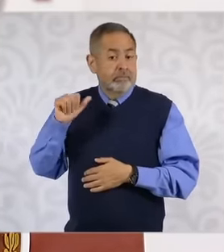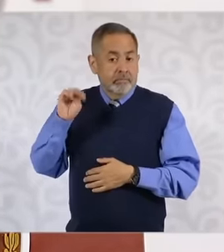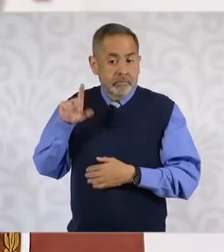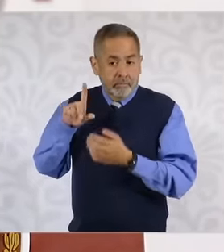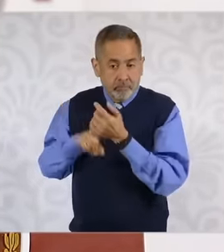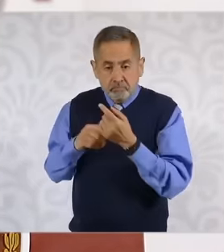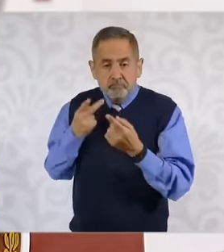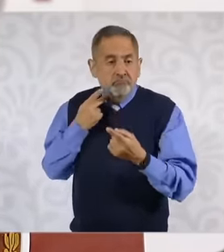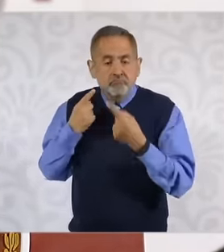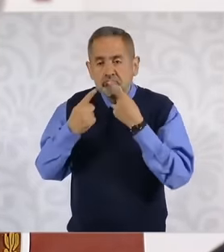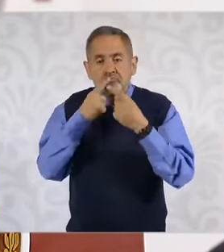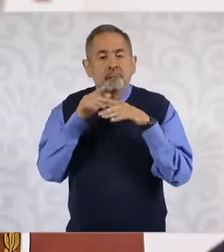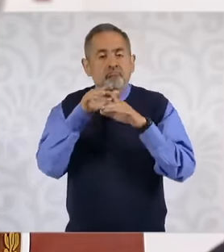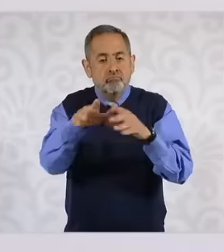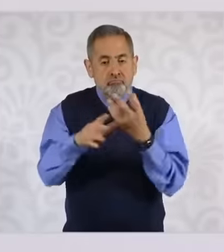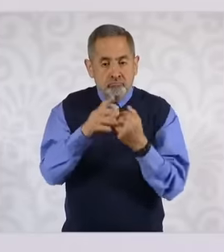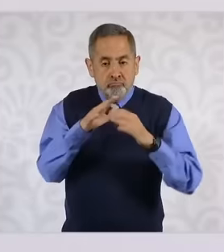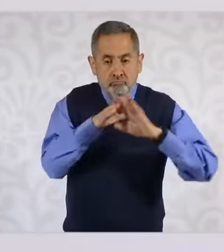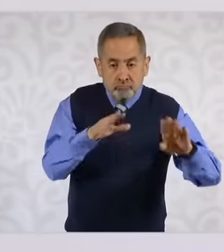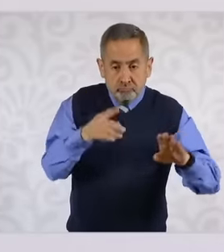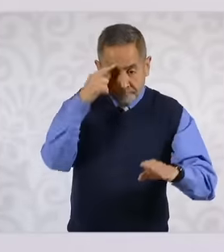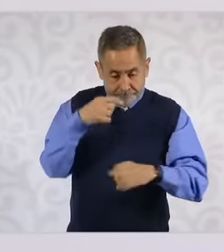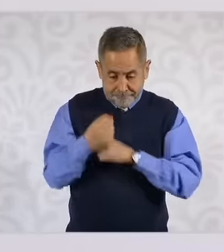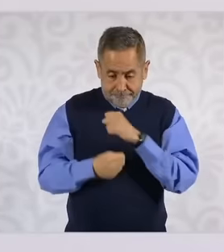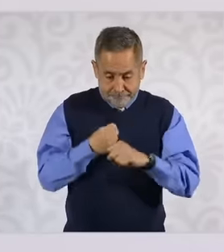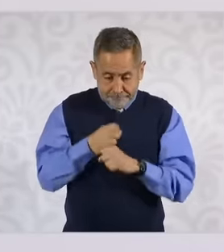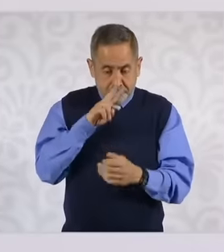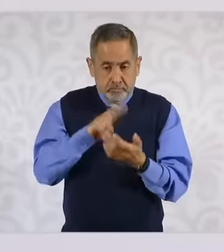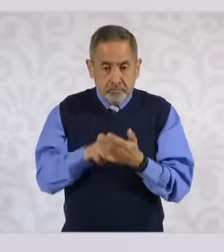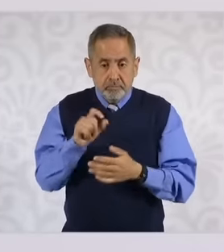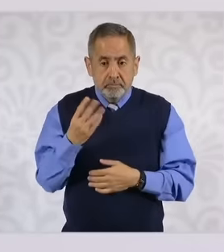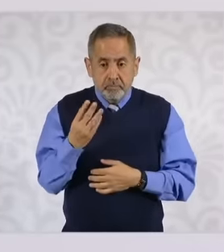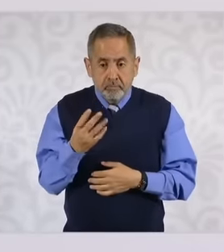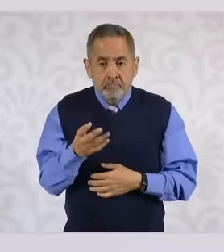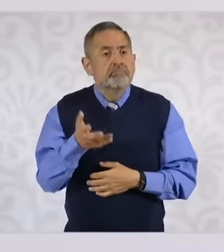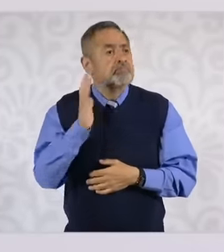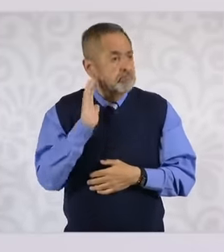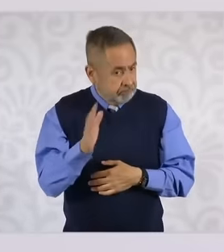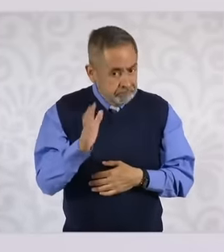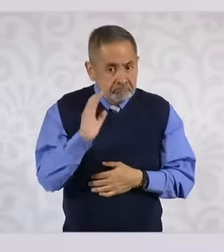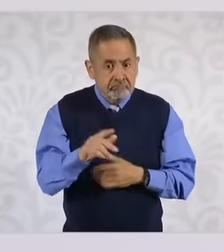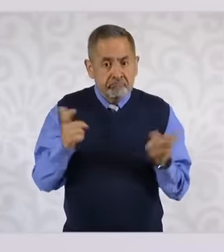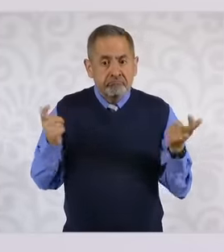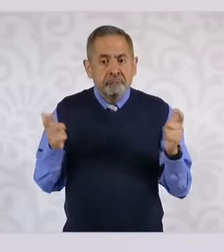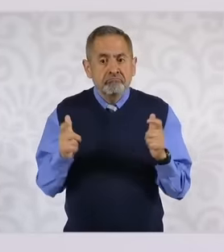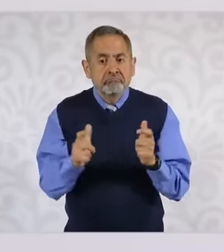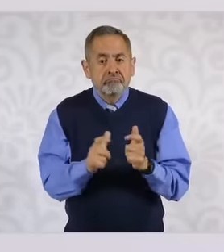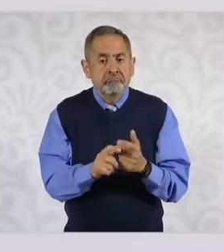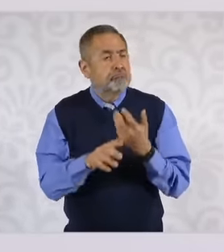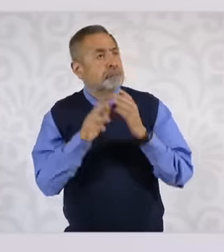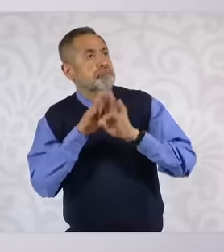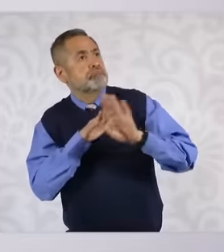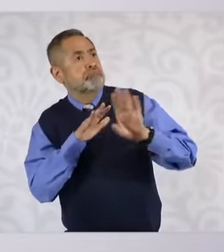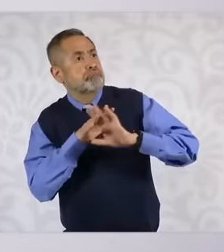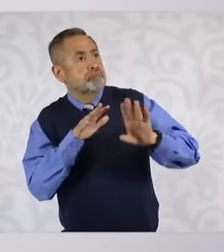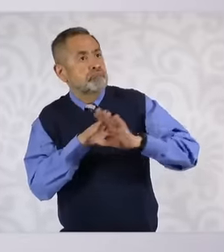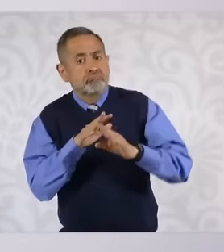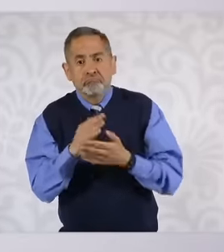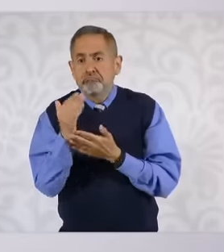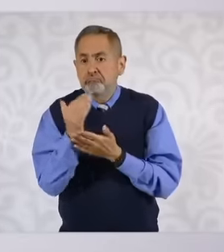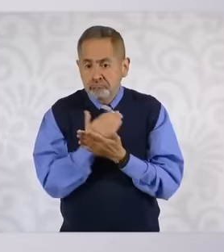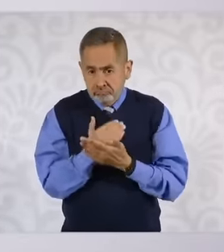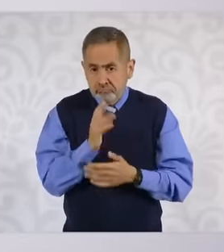Obrador developed mainly for 2024 that has greatly reduced the arrival of migrants to